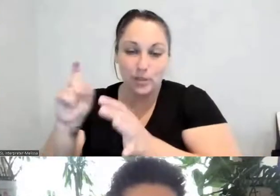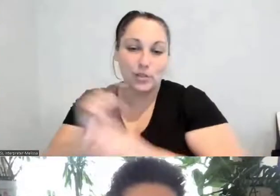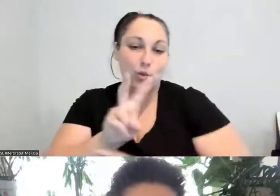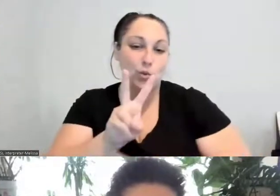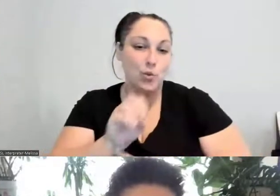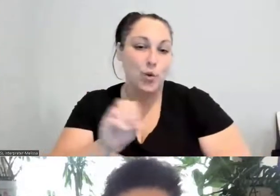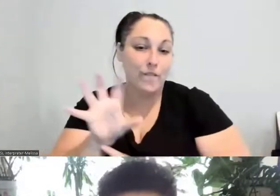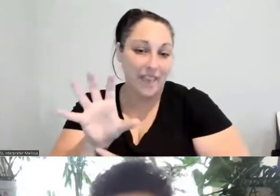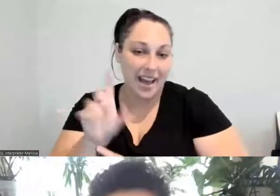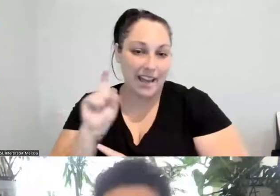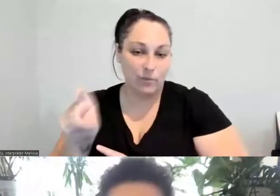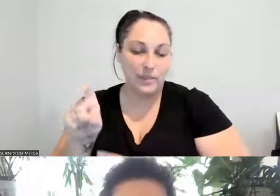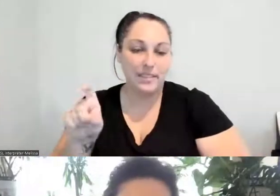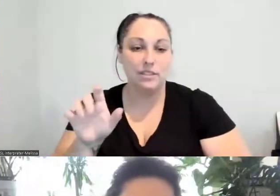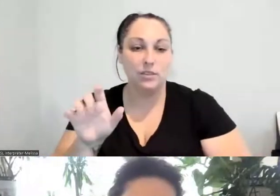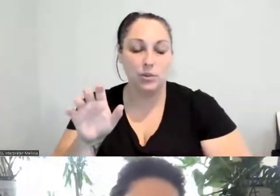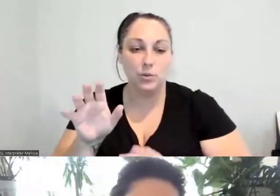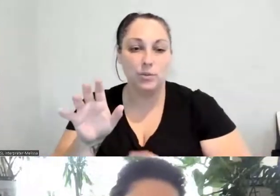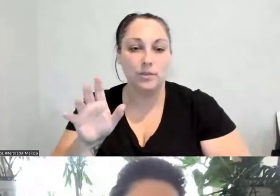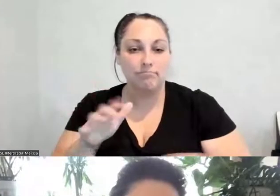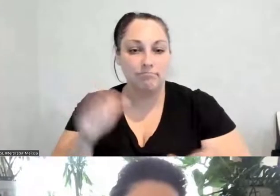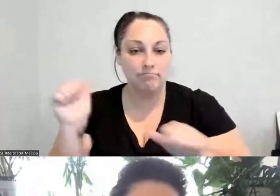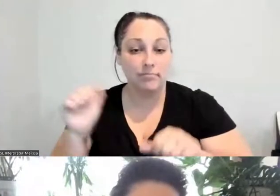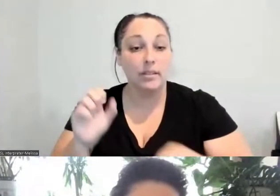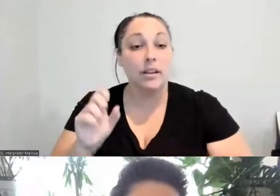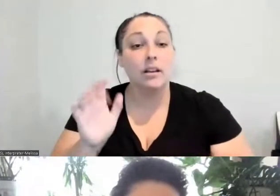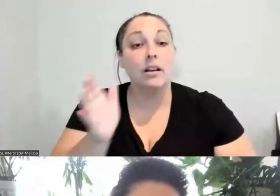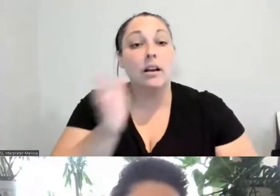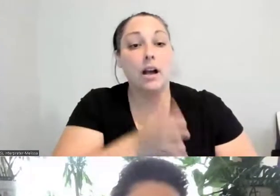comment on that question. PSYCHE WILLIAMS‑ FORSON: Right. I just would say absolutely.